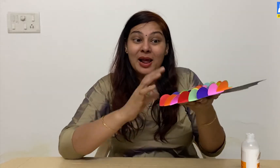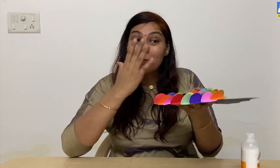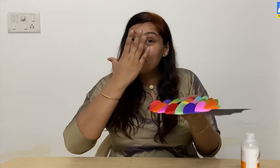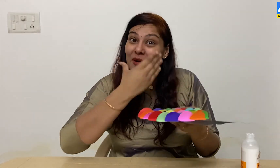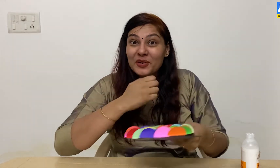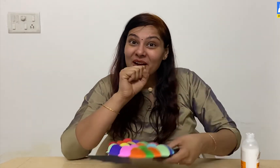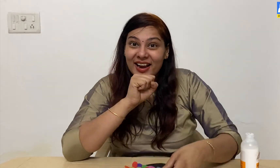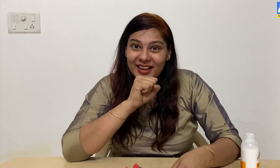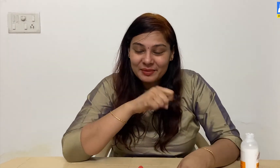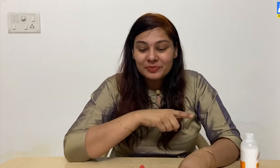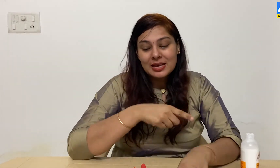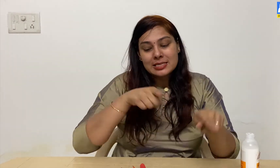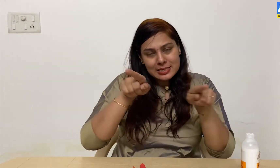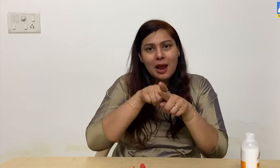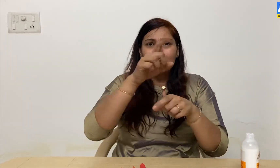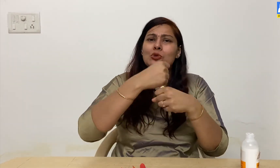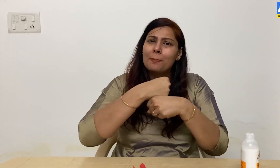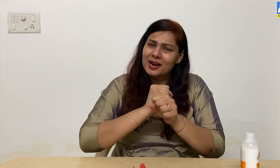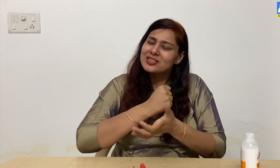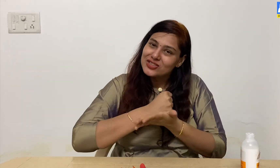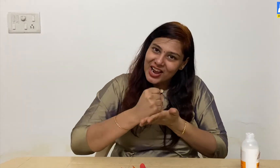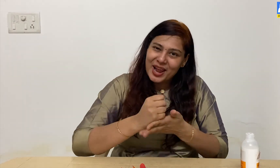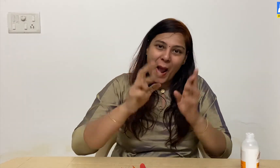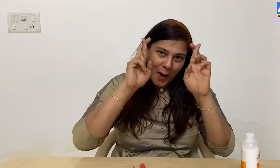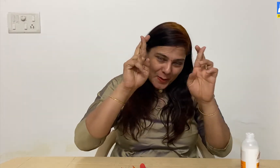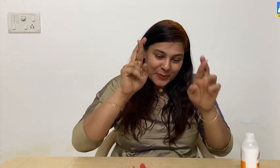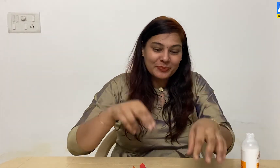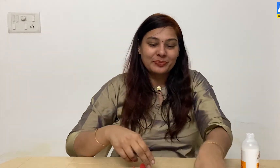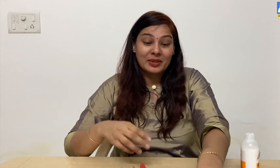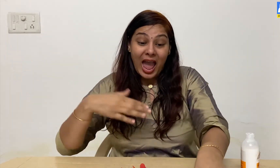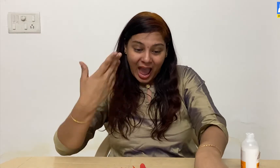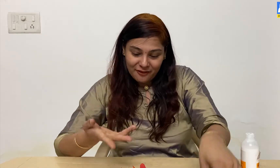Isn't this beautiful? You should also give it a try. I hope you can make it.